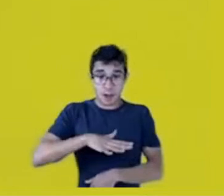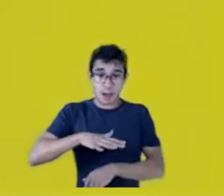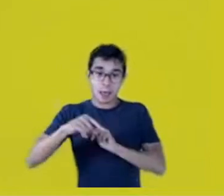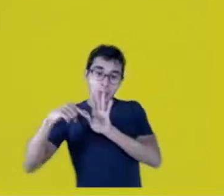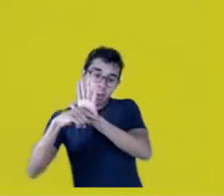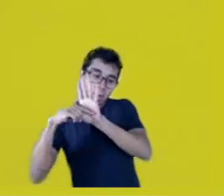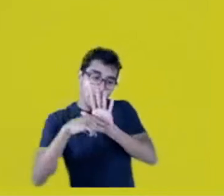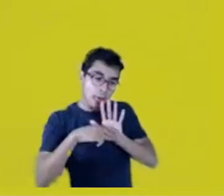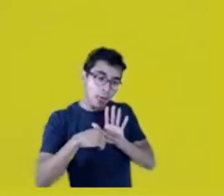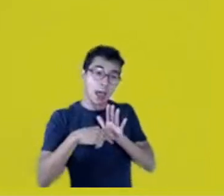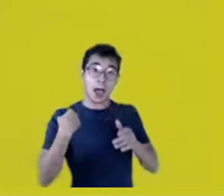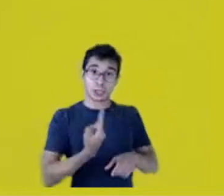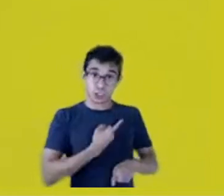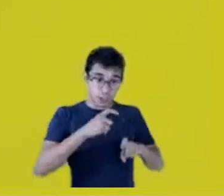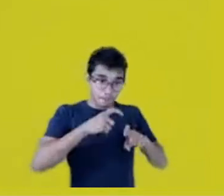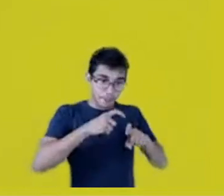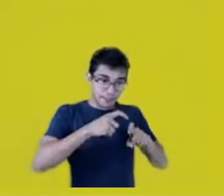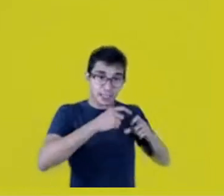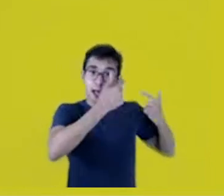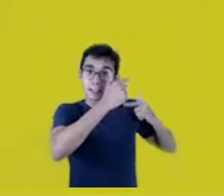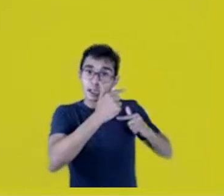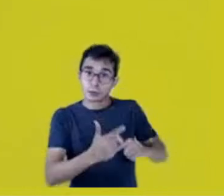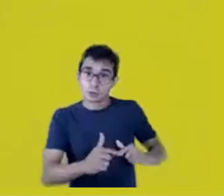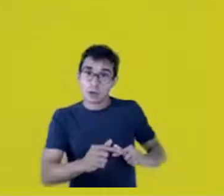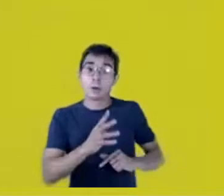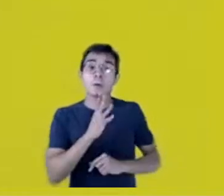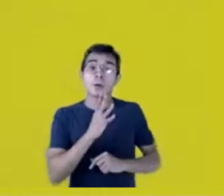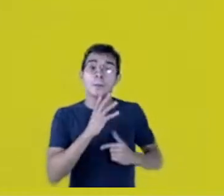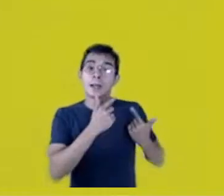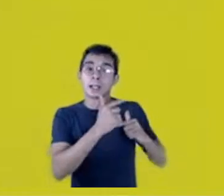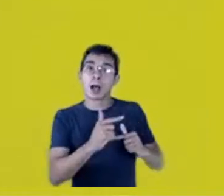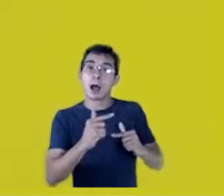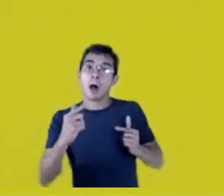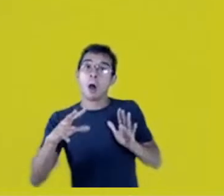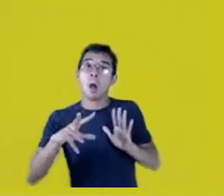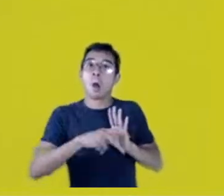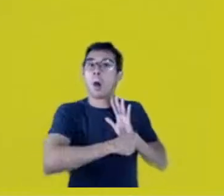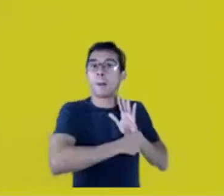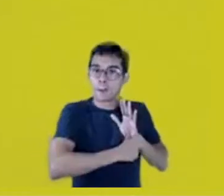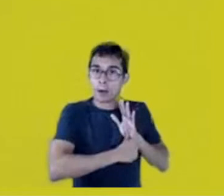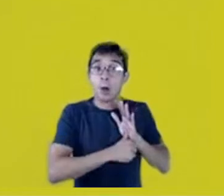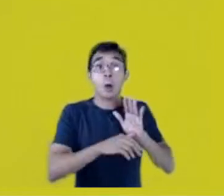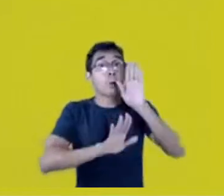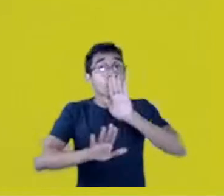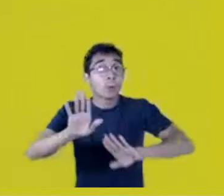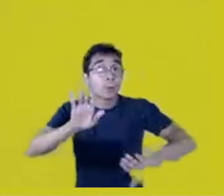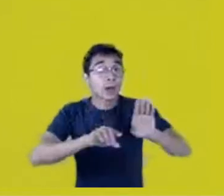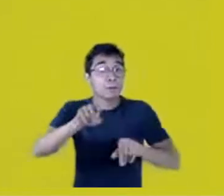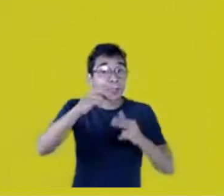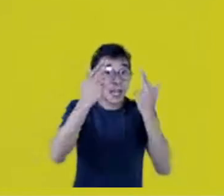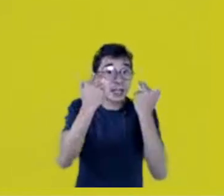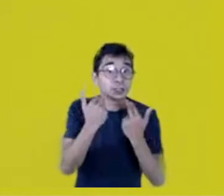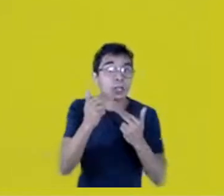traditional knowledge... Watch out, Natives! There’s no legal protection now for Native traditional medicine.